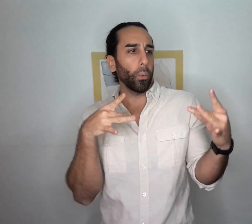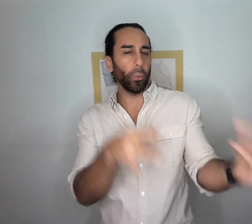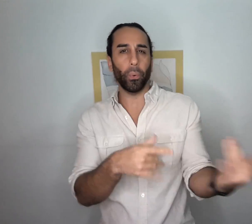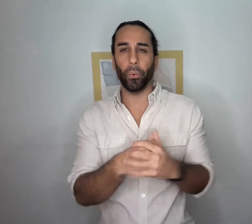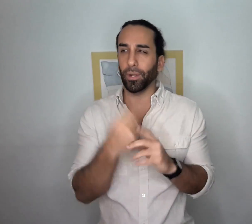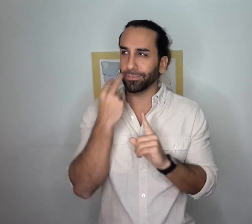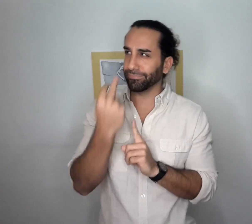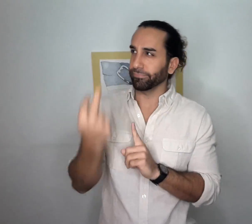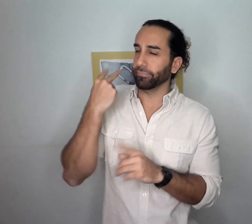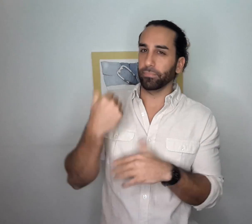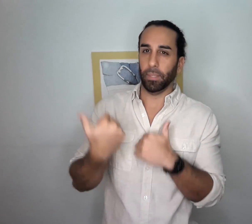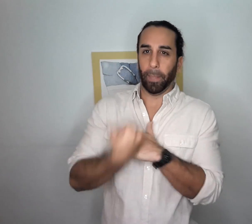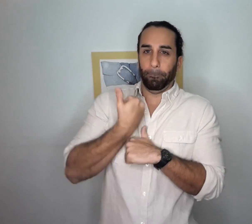and wish that we could be better.